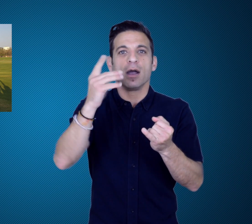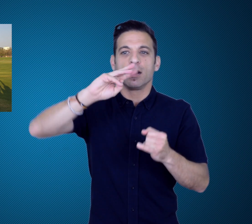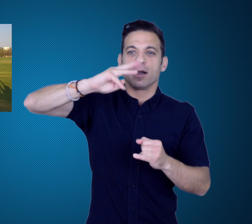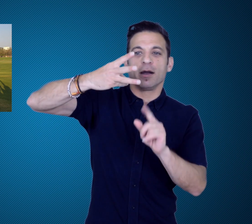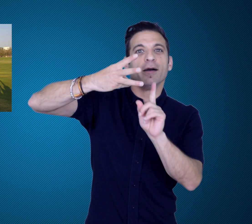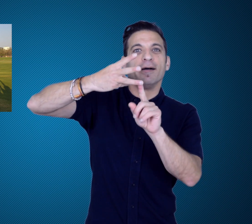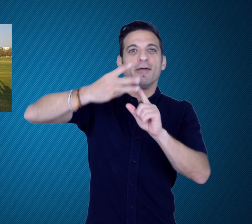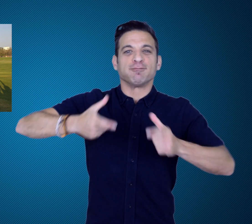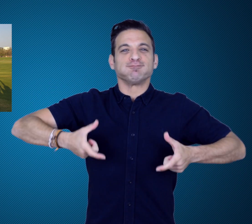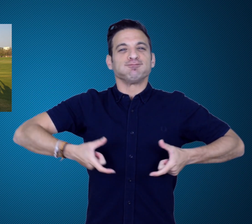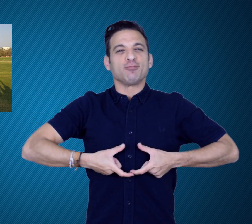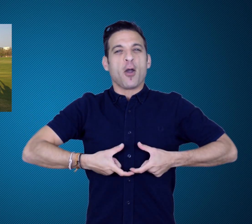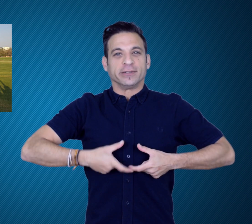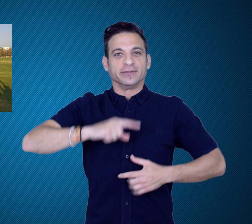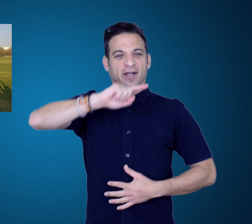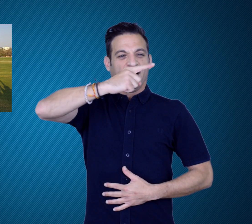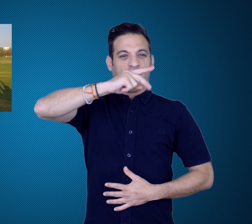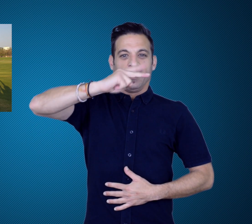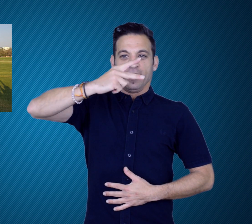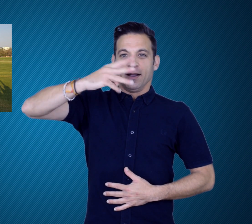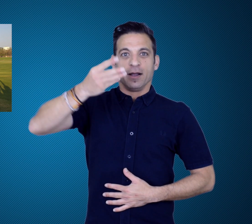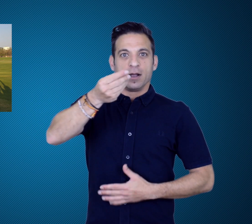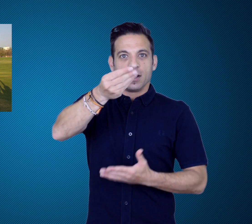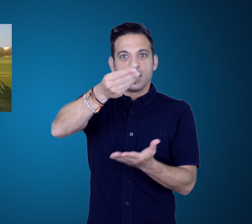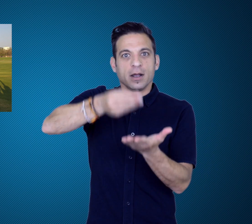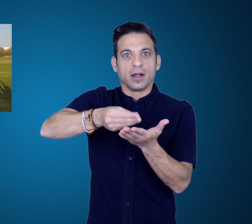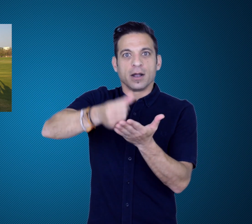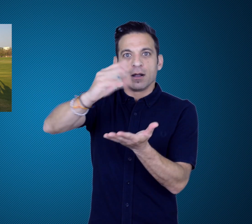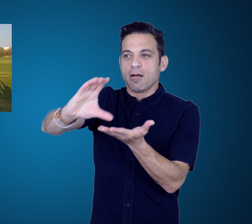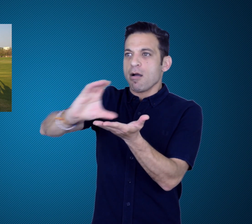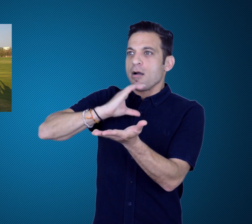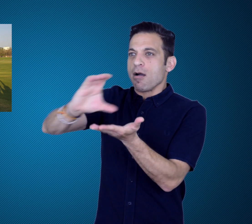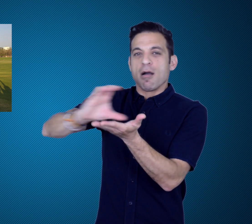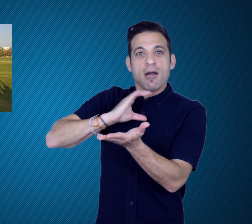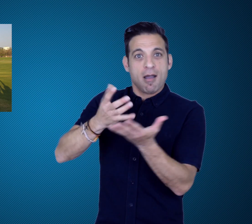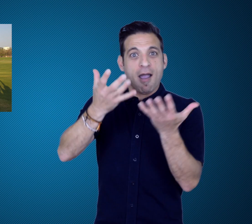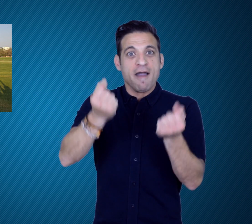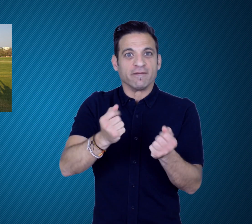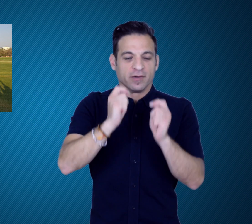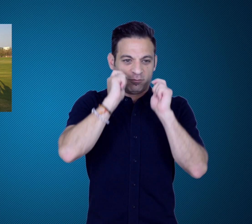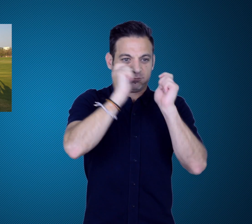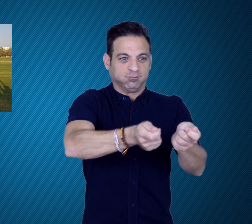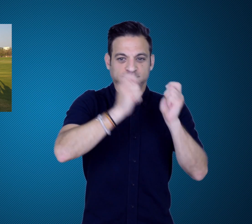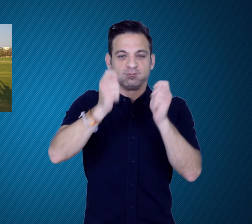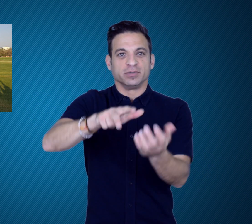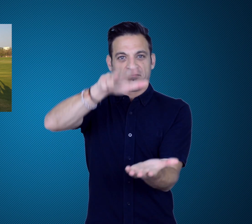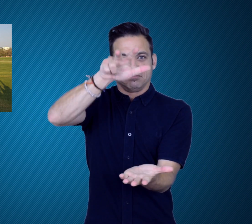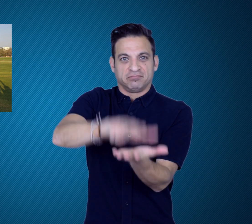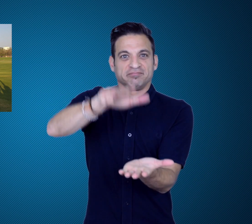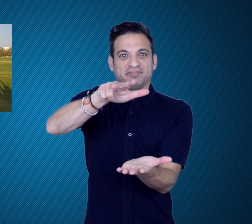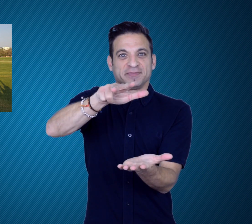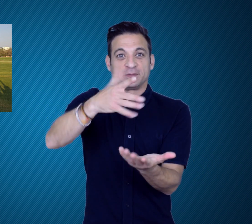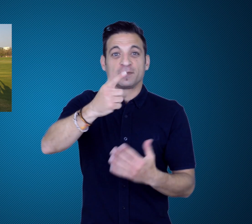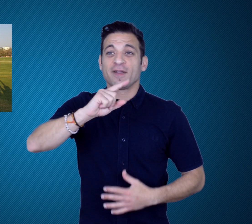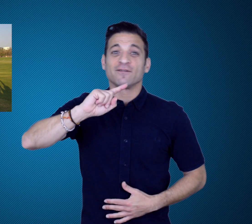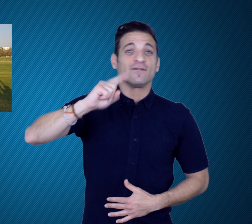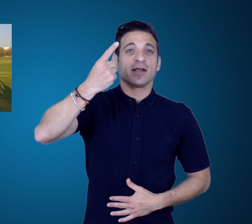It also means Deaf athletes who won gold, silver, and bronze medals